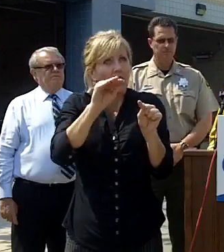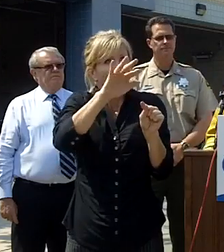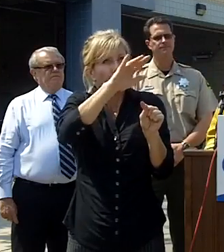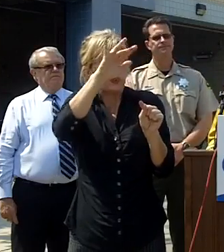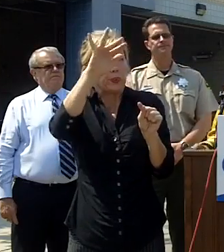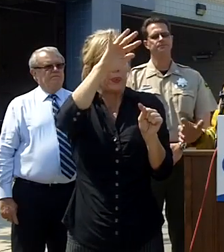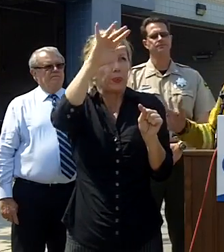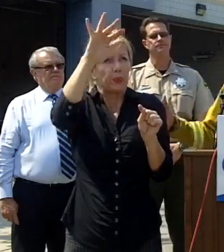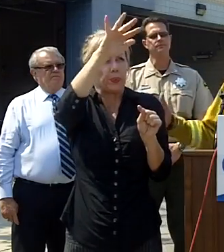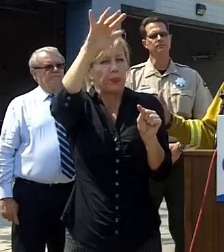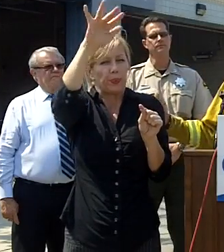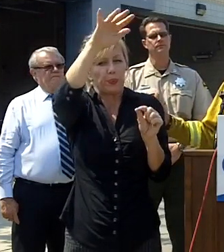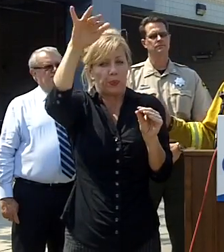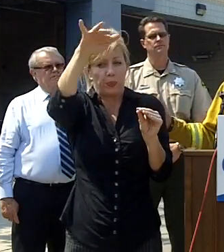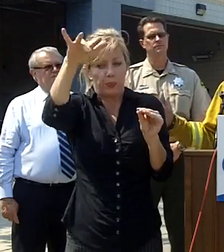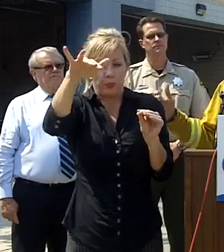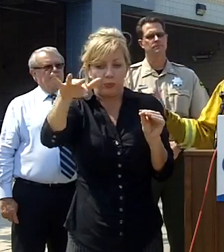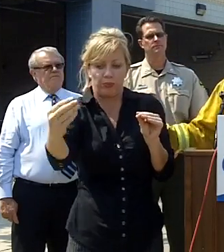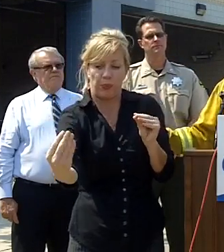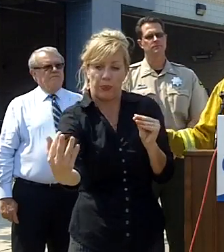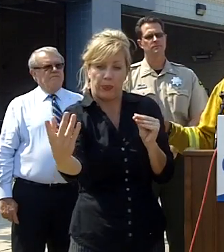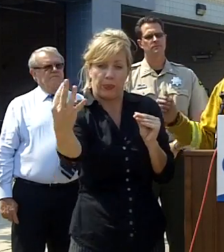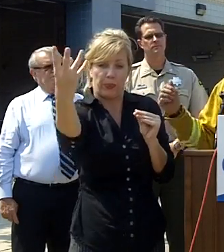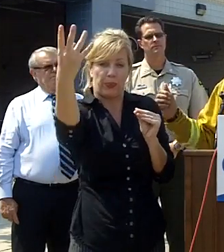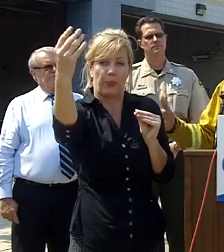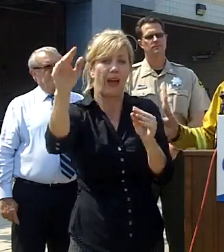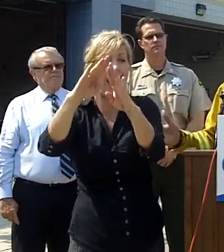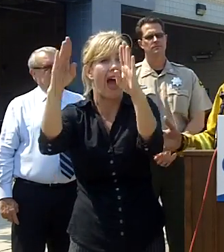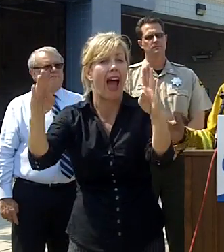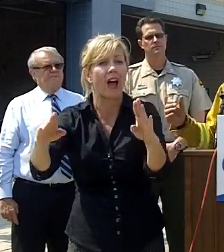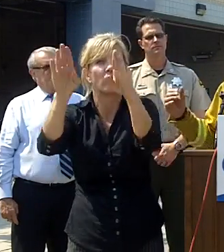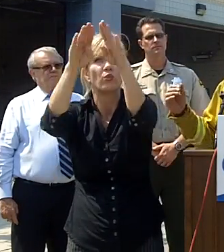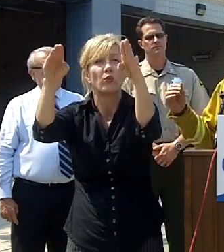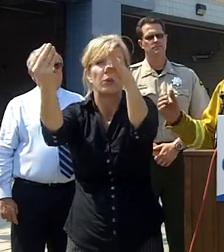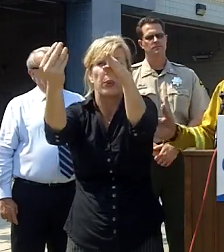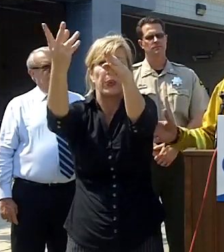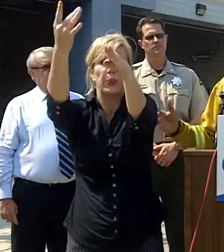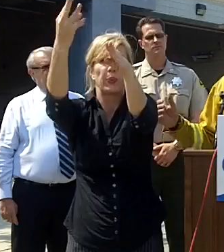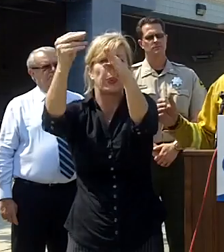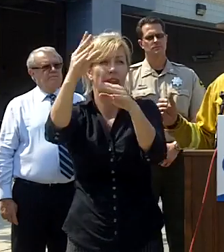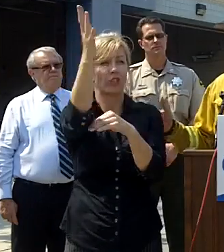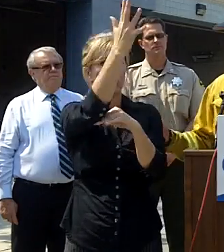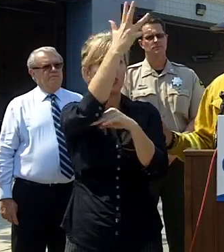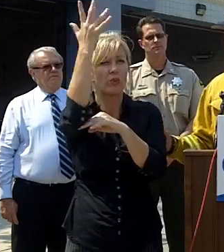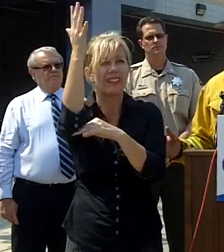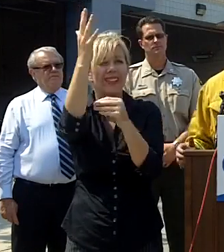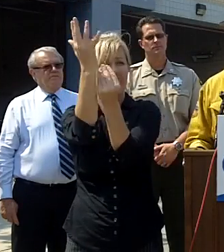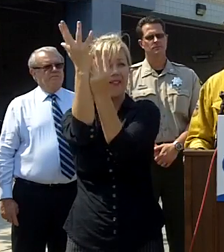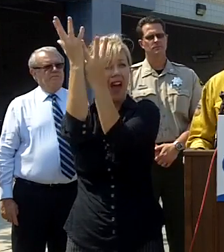of communities that we're catching roofs on fire we're catching trees fences and things like that